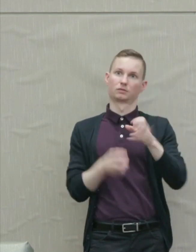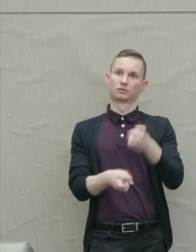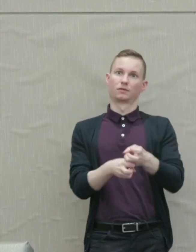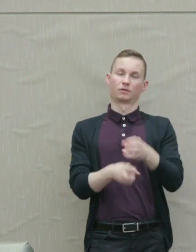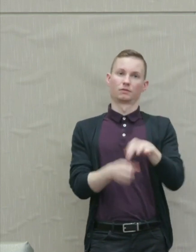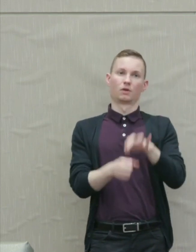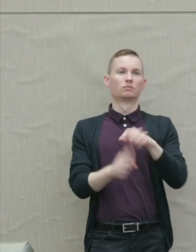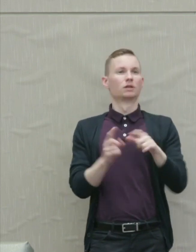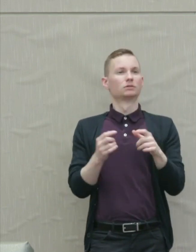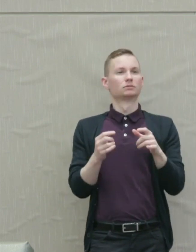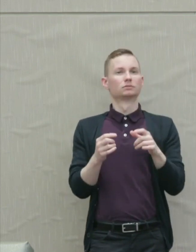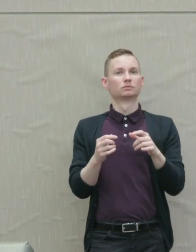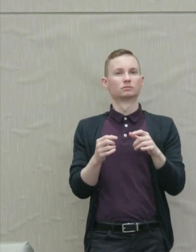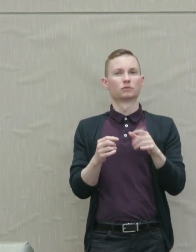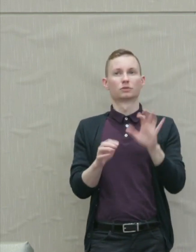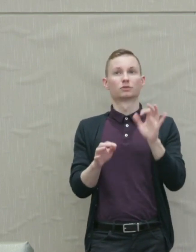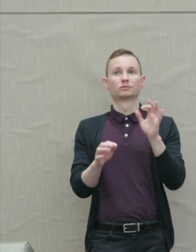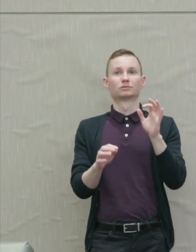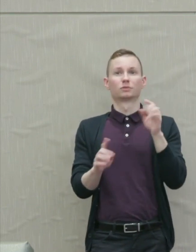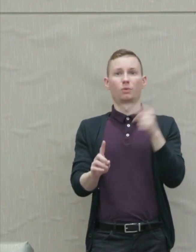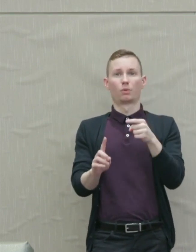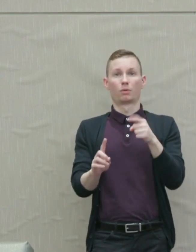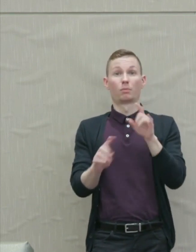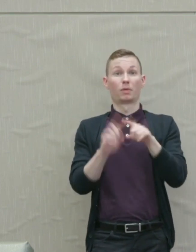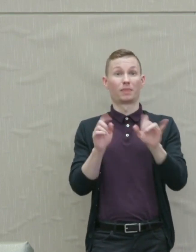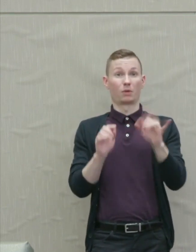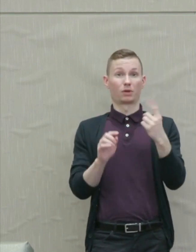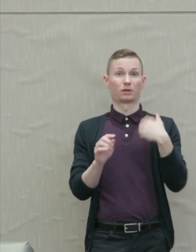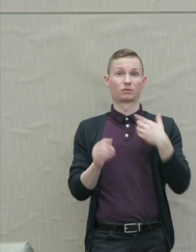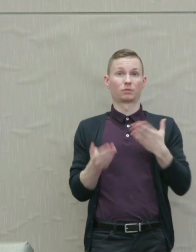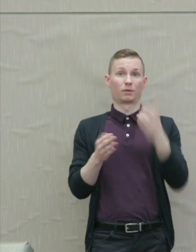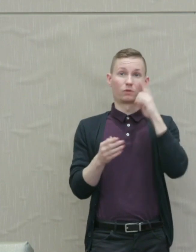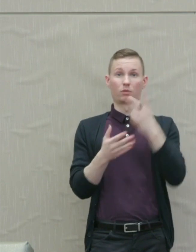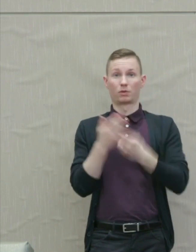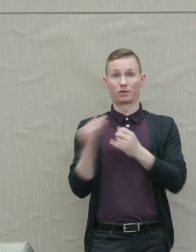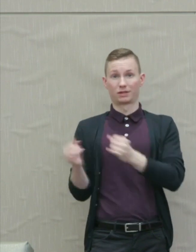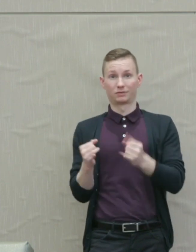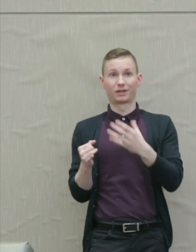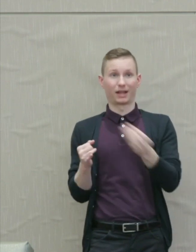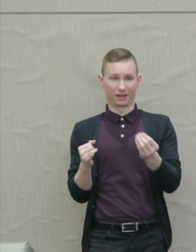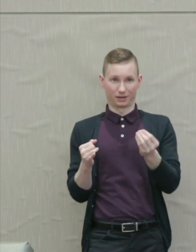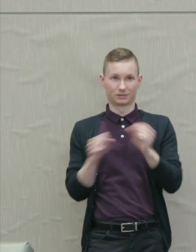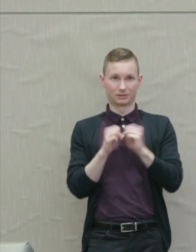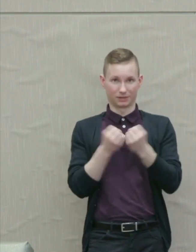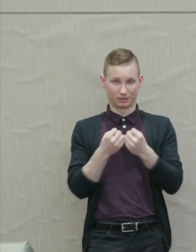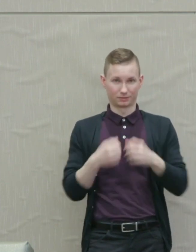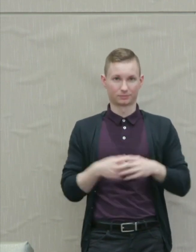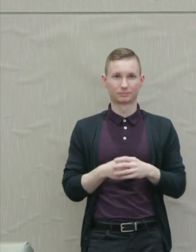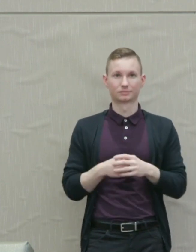But it's that goal I'm recommending for both individuals and societies.